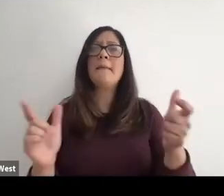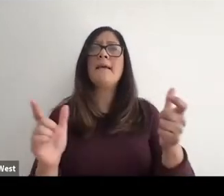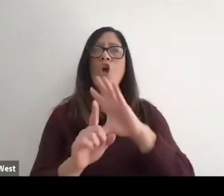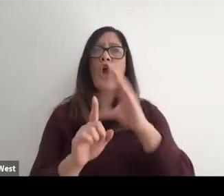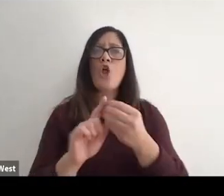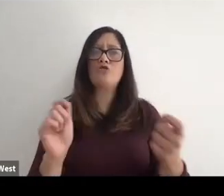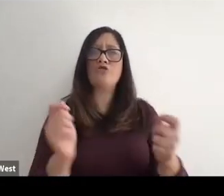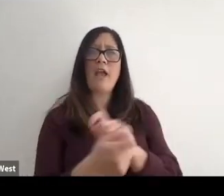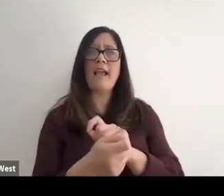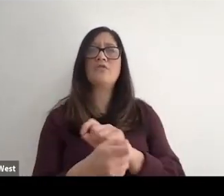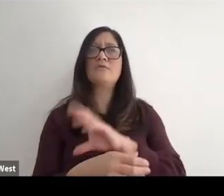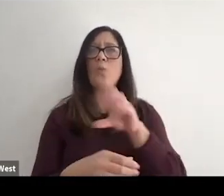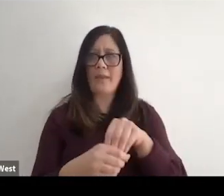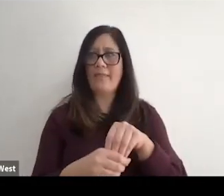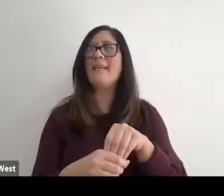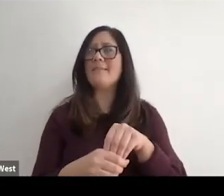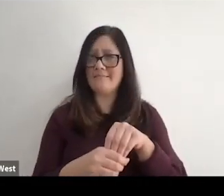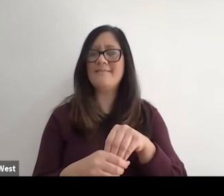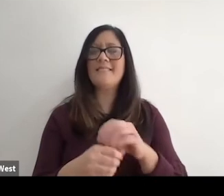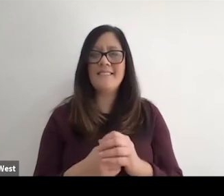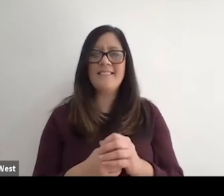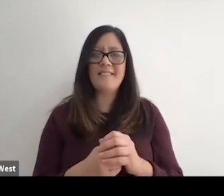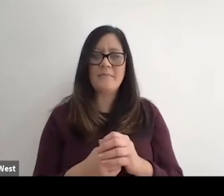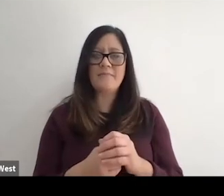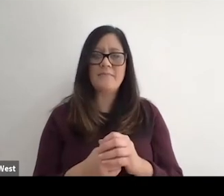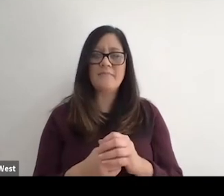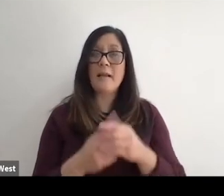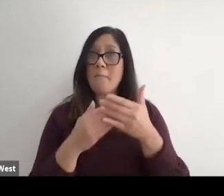a broader culture shift within our movement and that that moving forward,